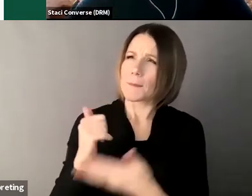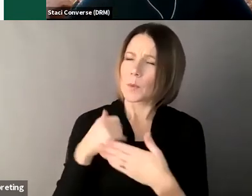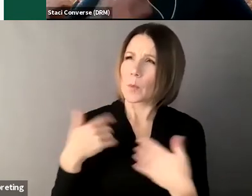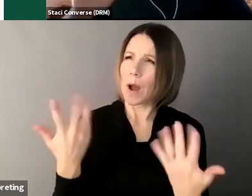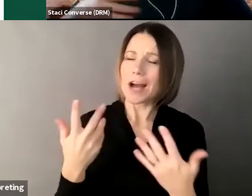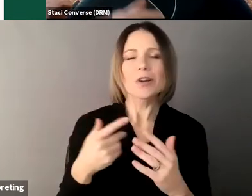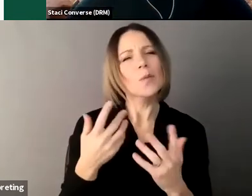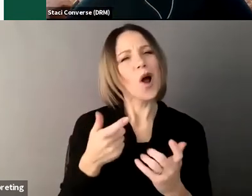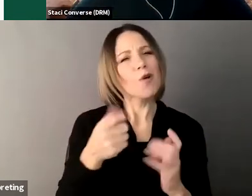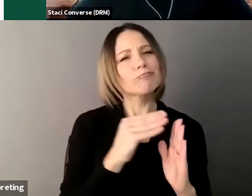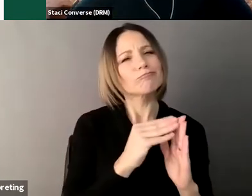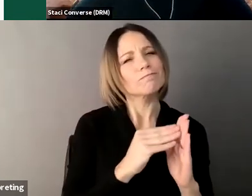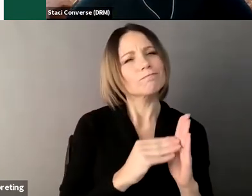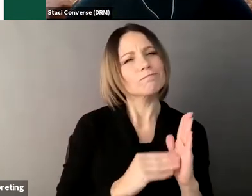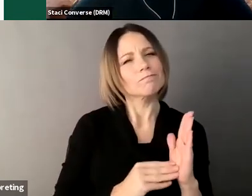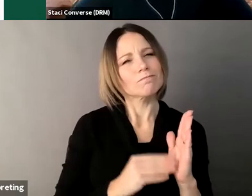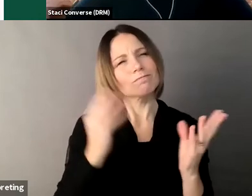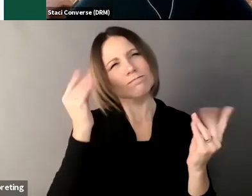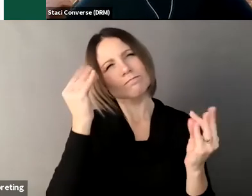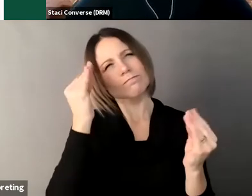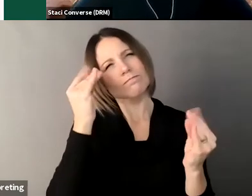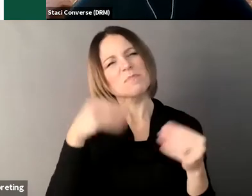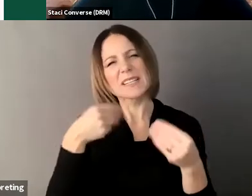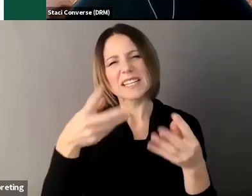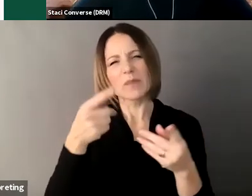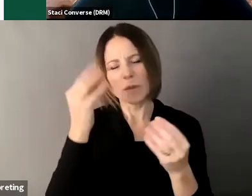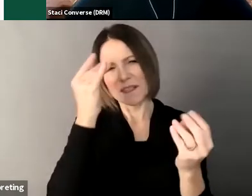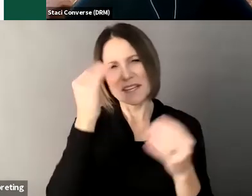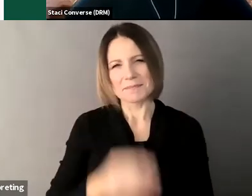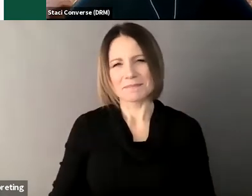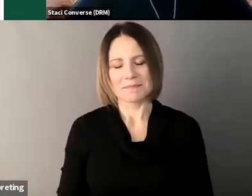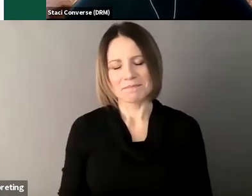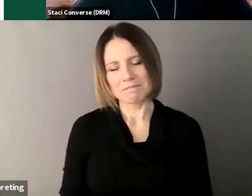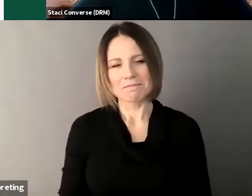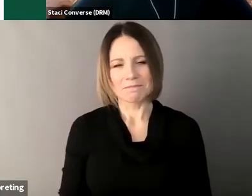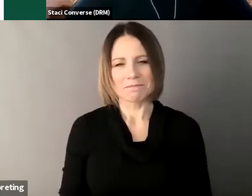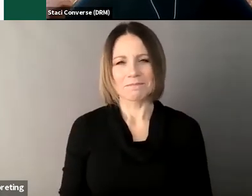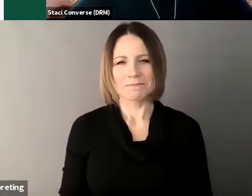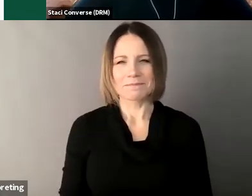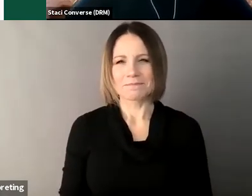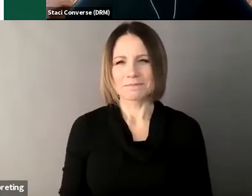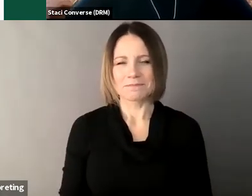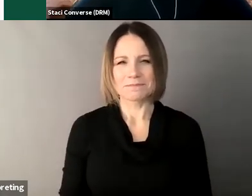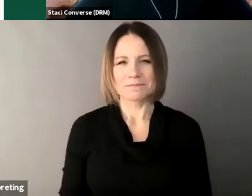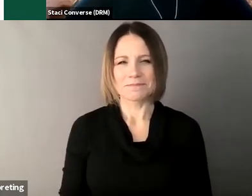or a minute or so to think about that